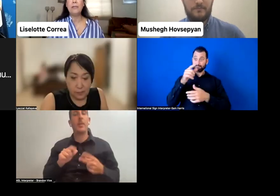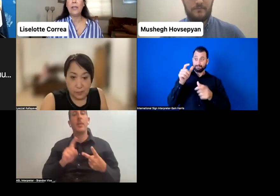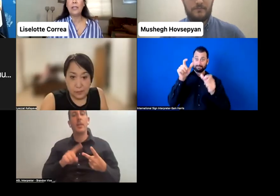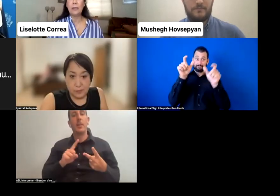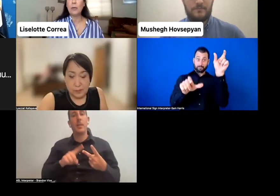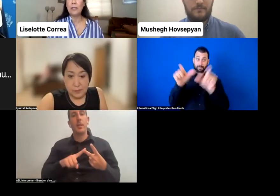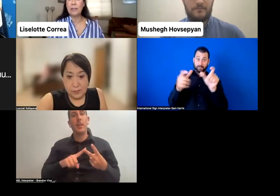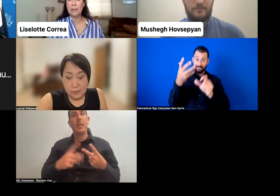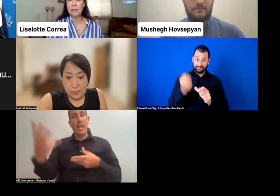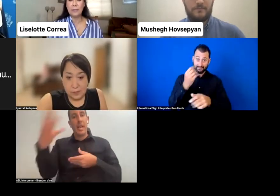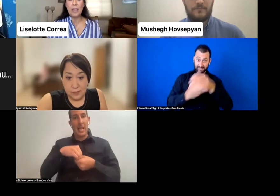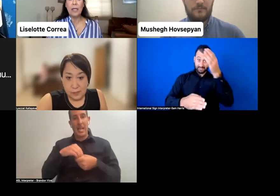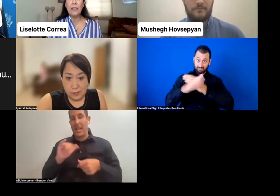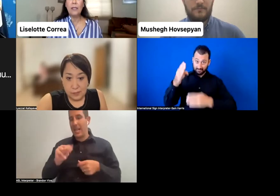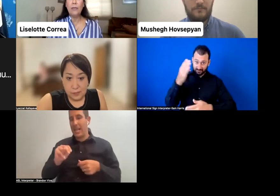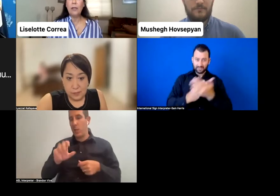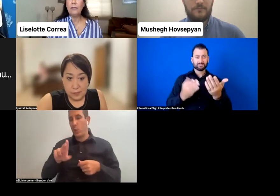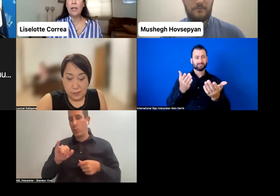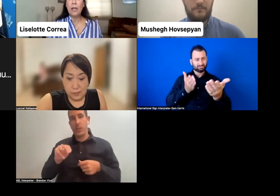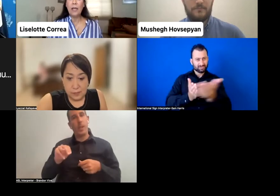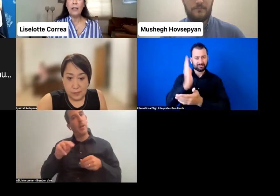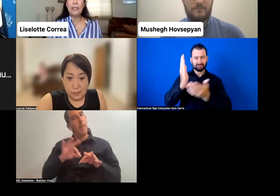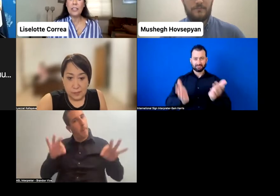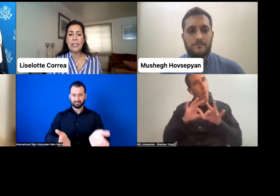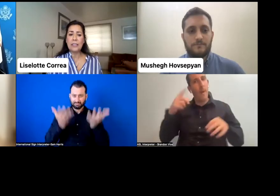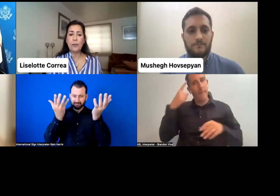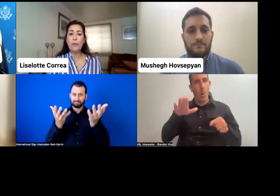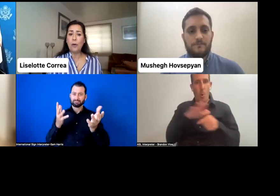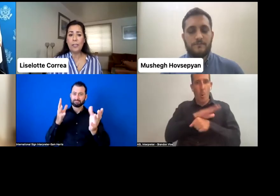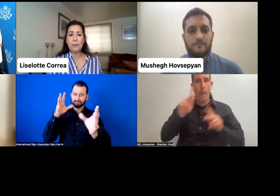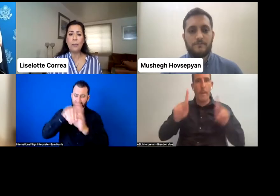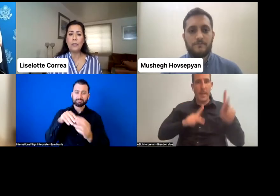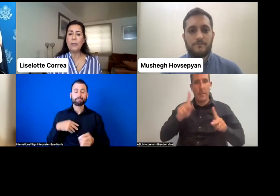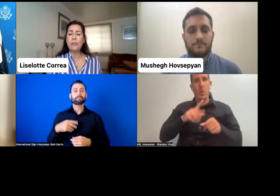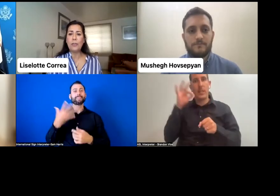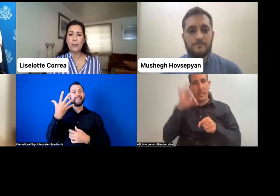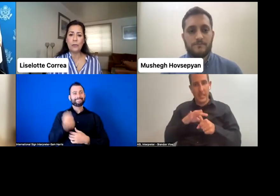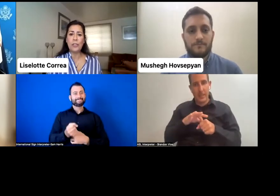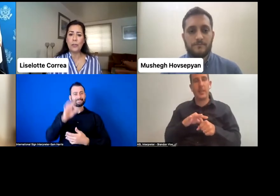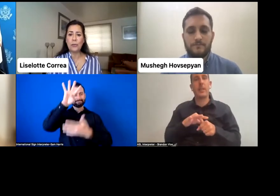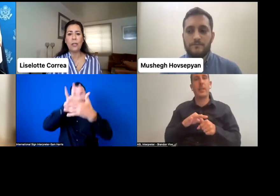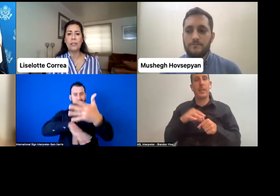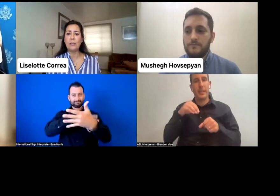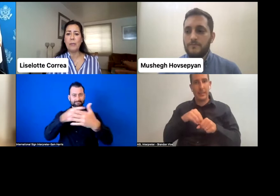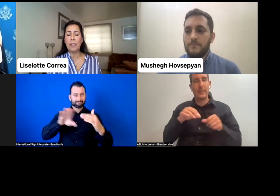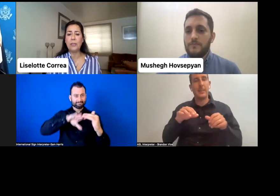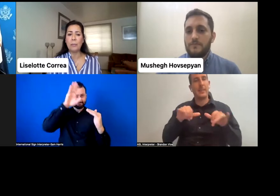of any democratic system. Therefore, legislative reforms must be introduced to ensure non-discrimination